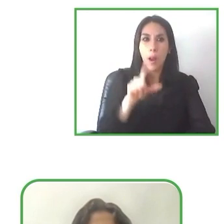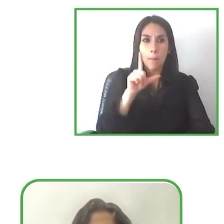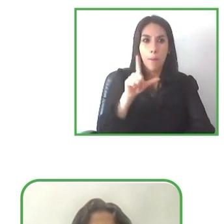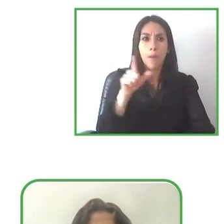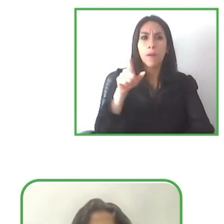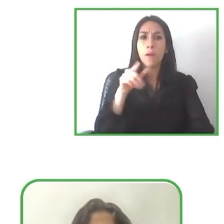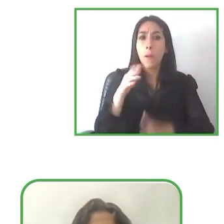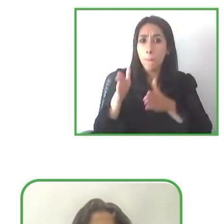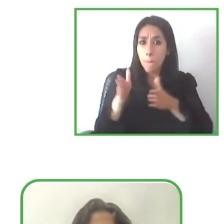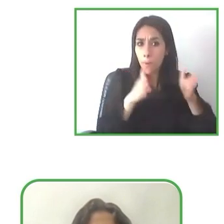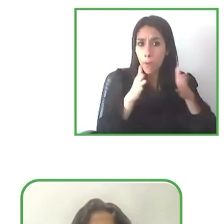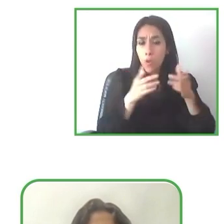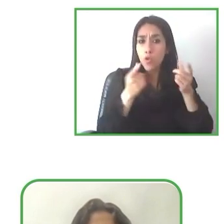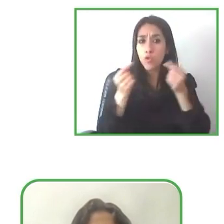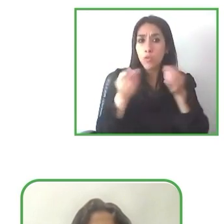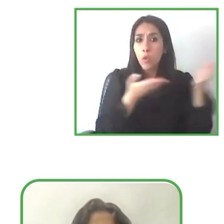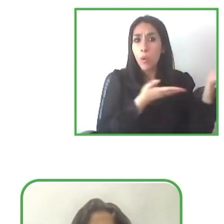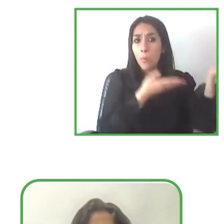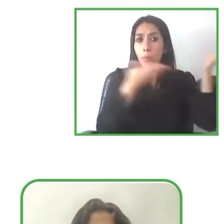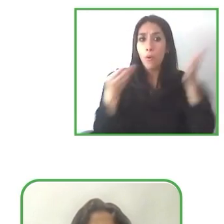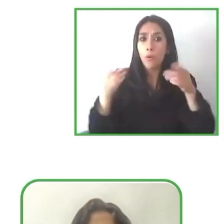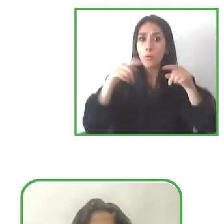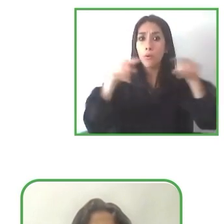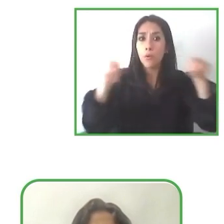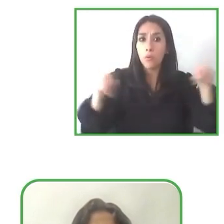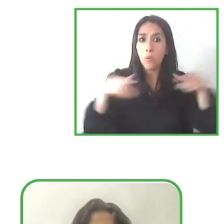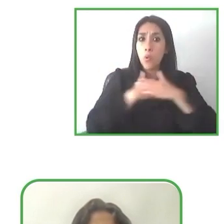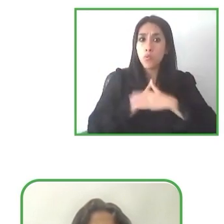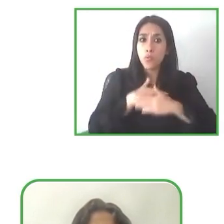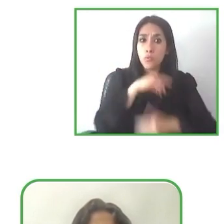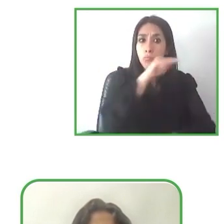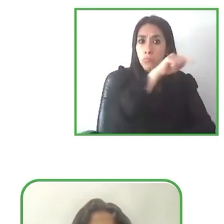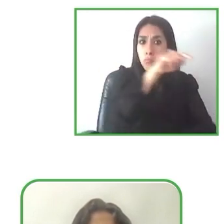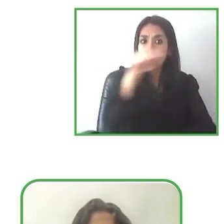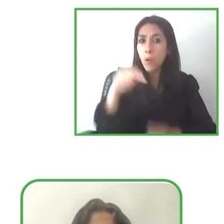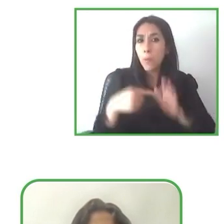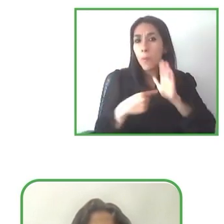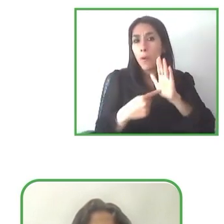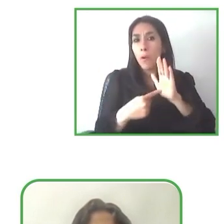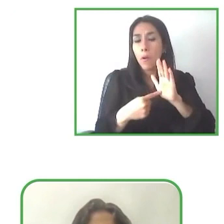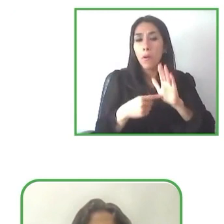a space based on accessible tourism or considering all the needs?